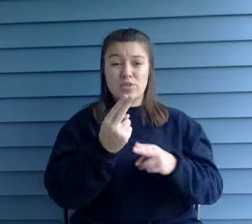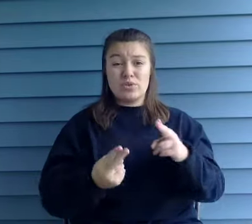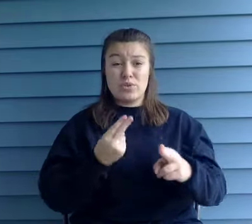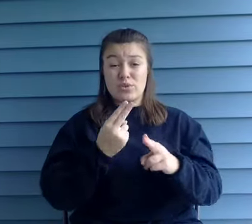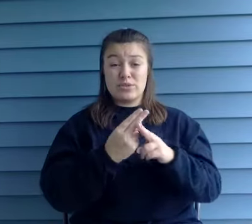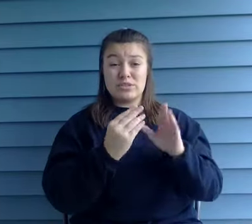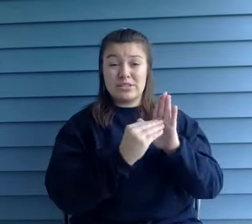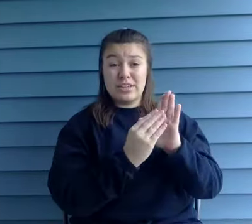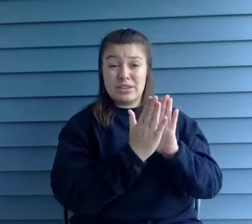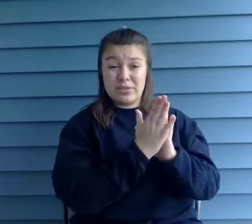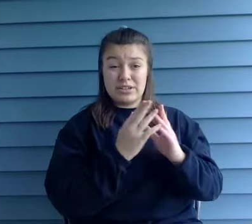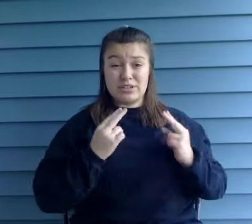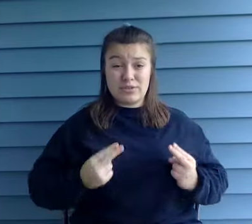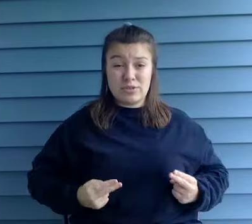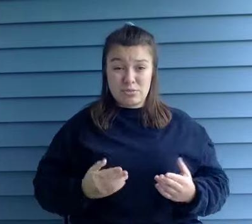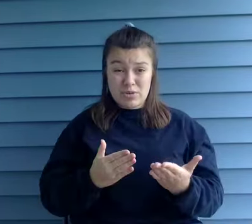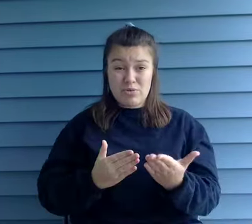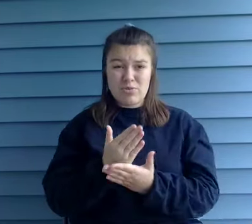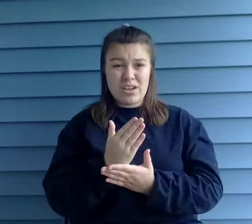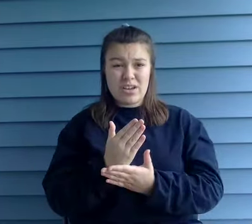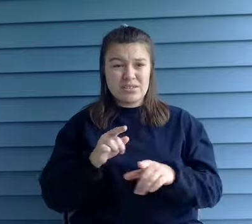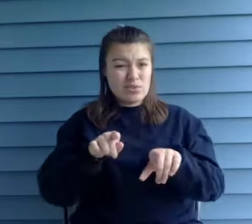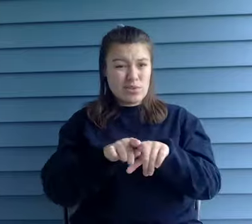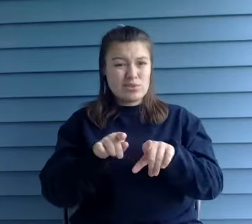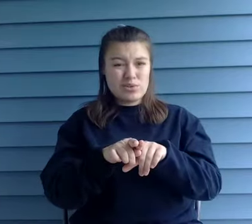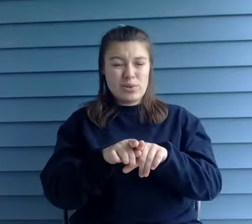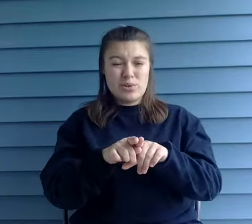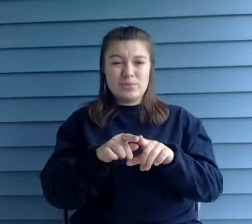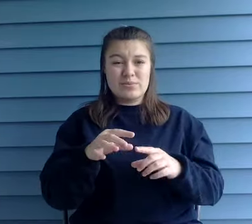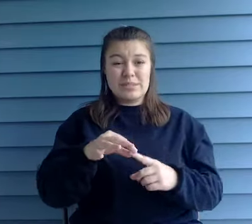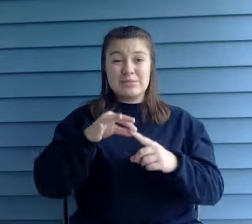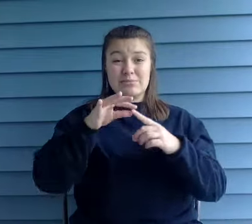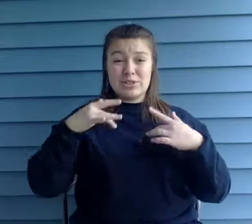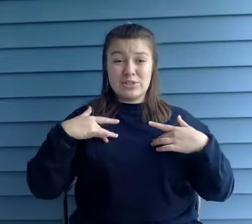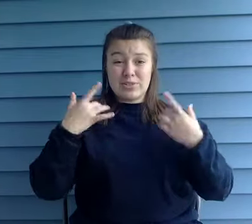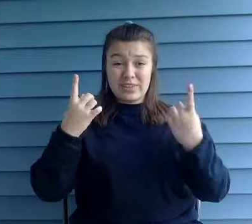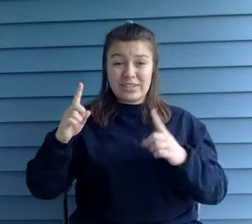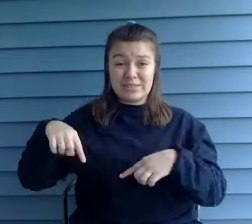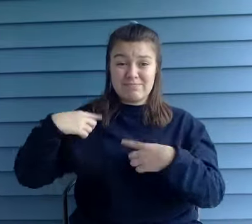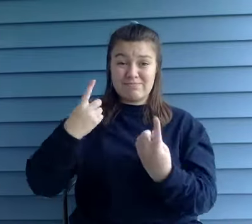events from the past 1000 years. Today, more than 20 years after its